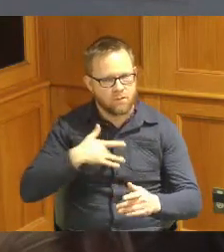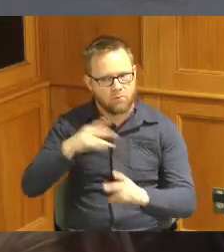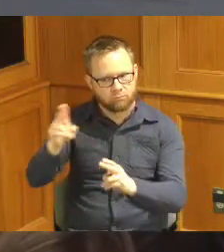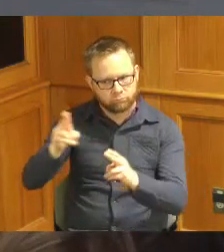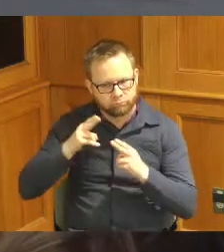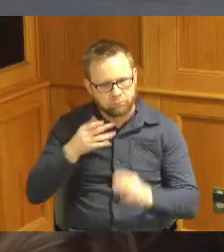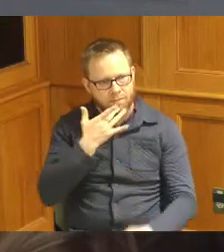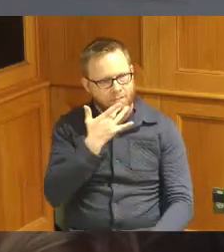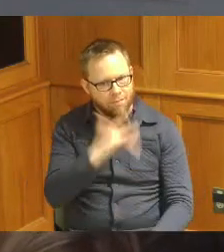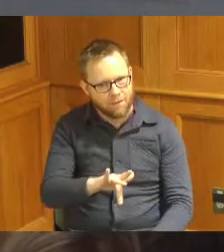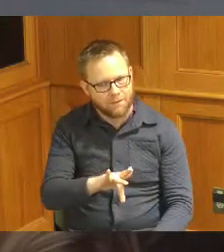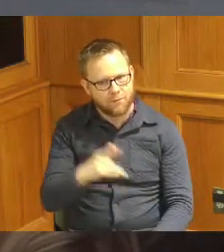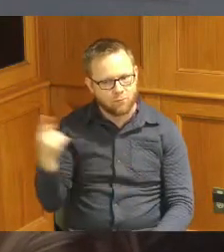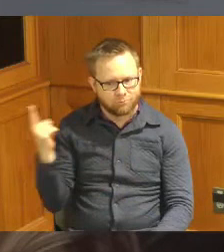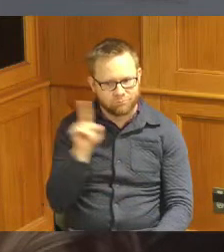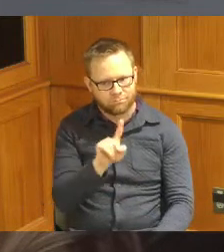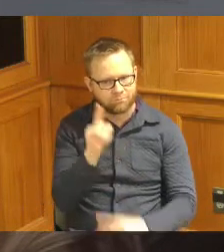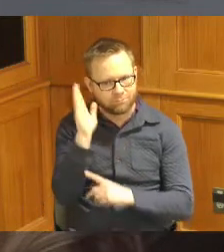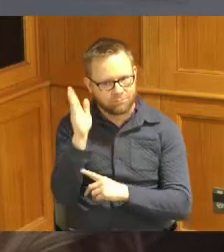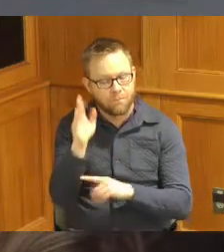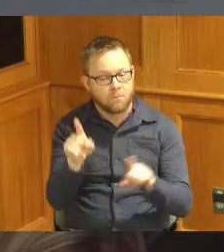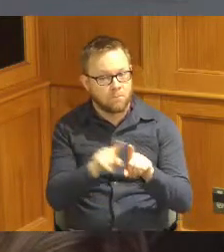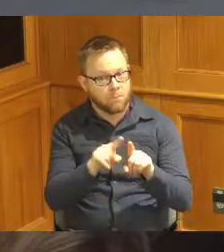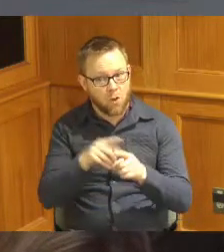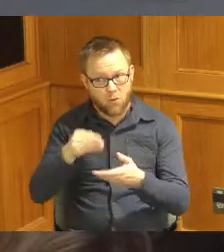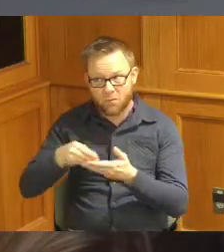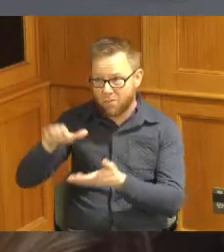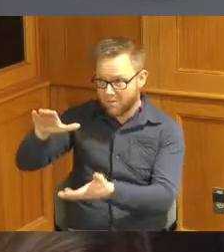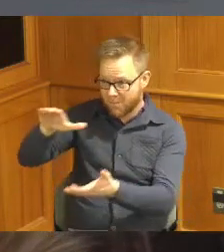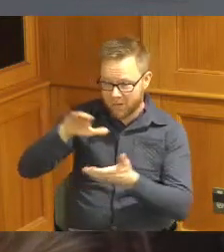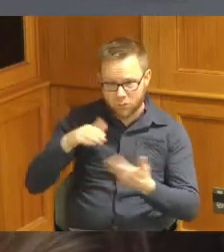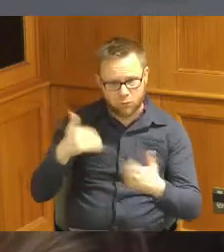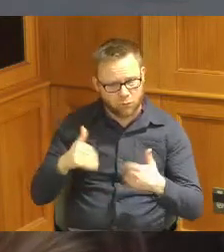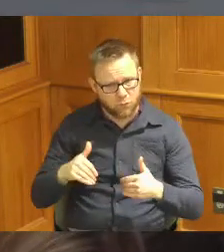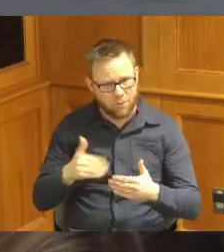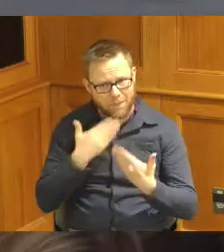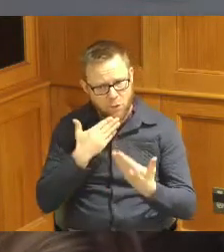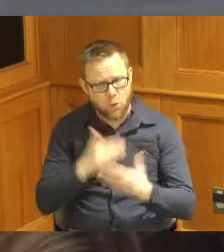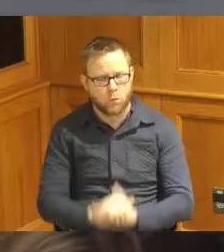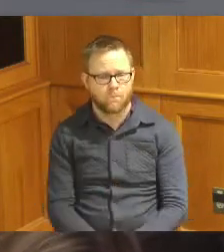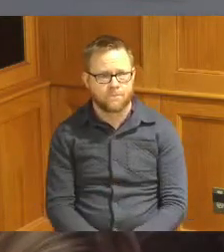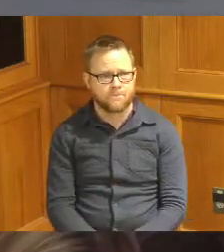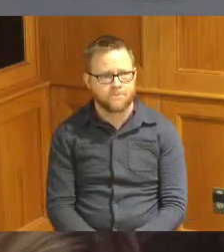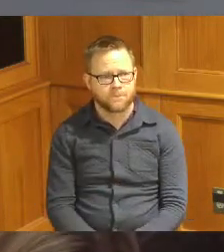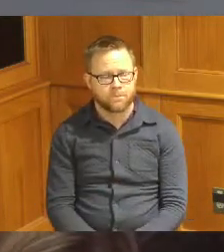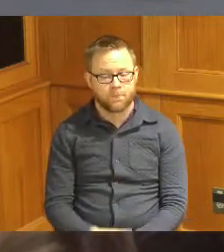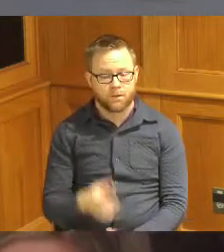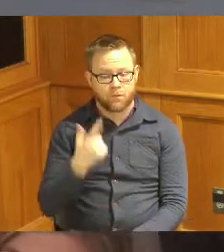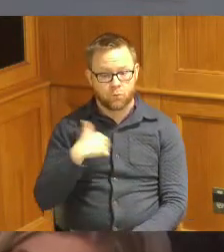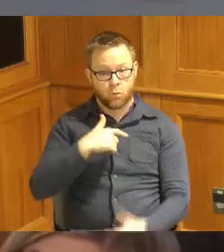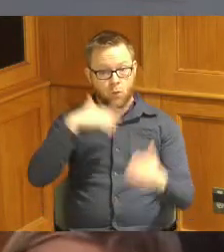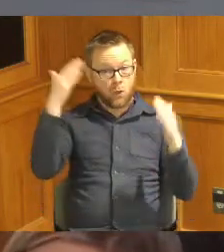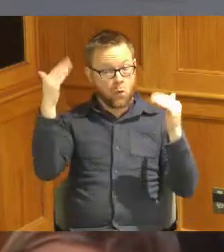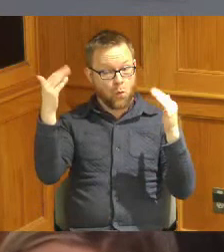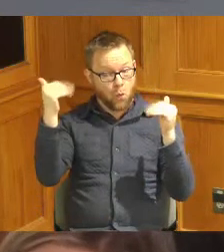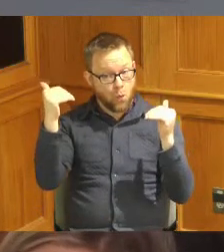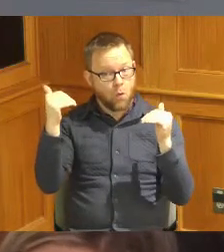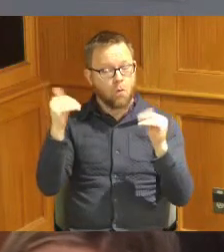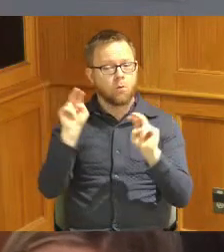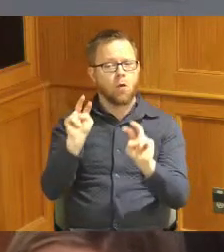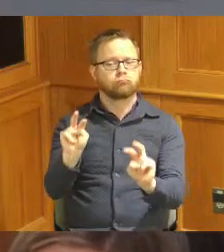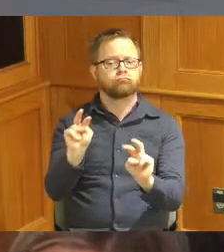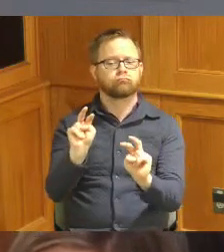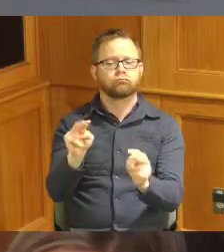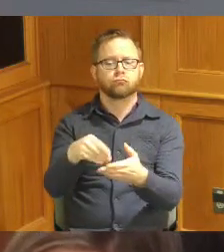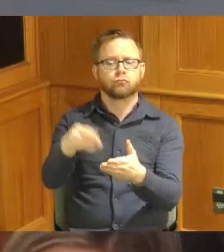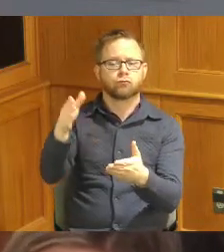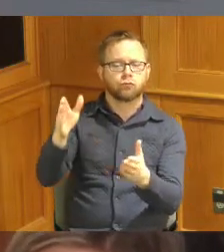front of you but also to be the recipient of your generosity our hope is to watch students develop